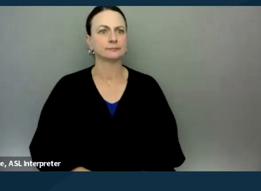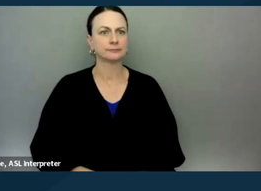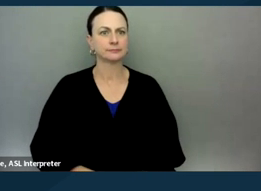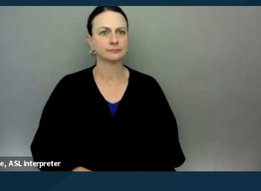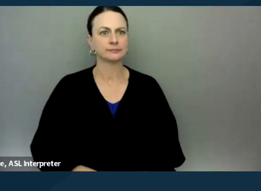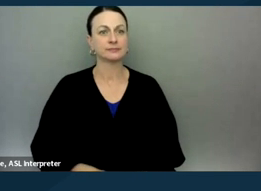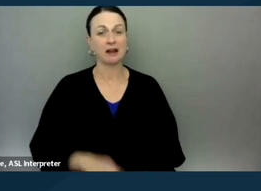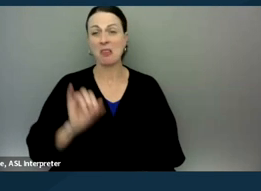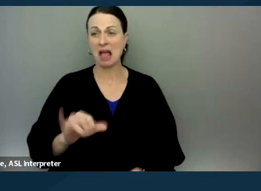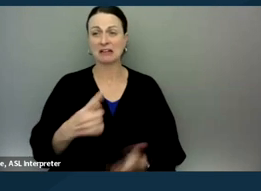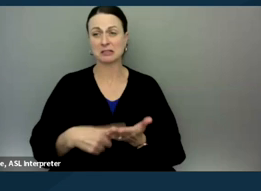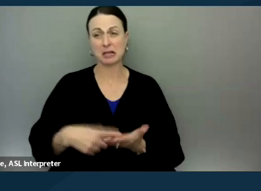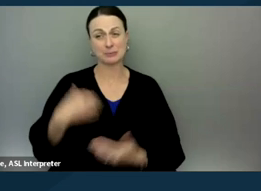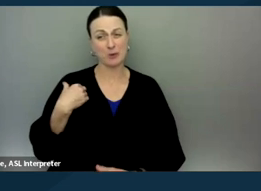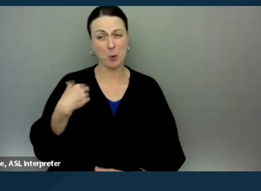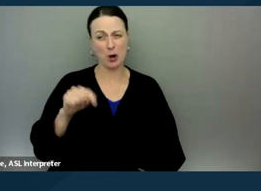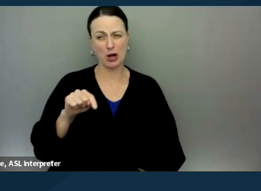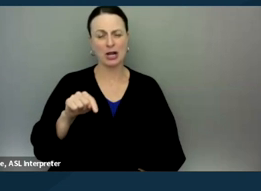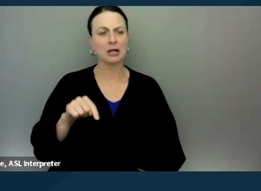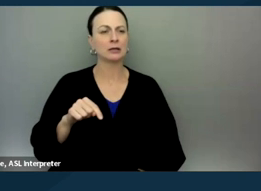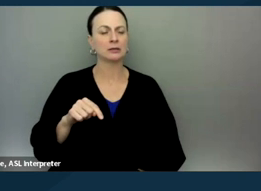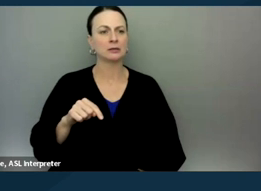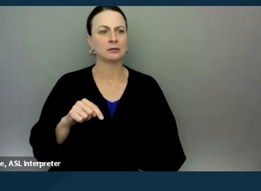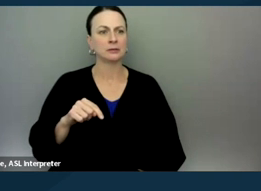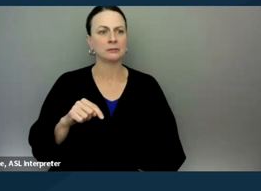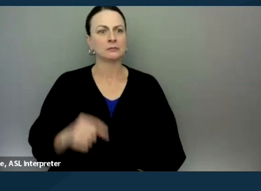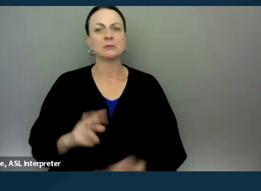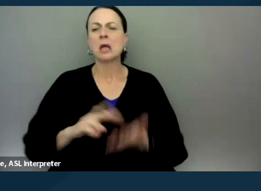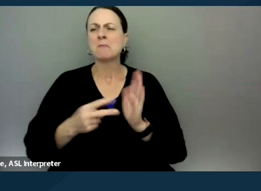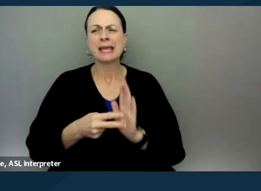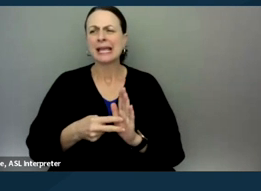a little bit earlier on, which is what does it mean to apply the law to the facts?